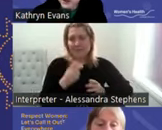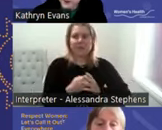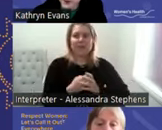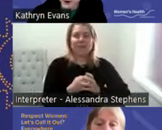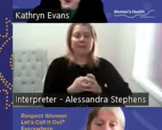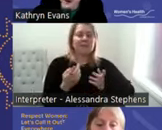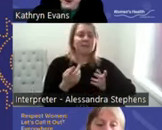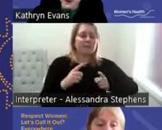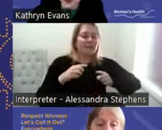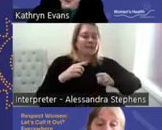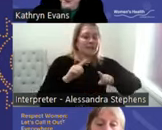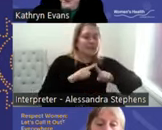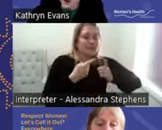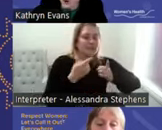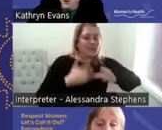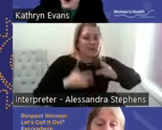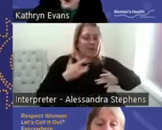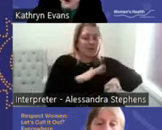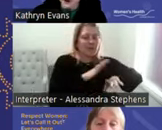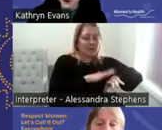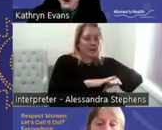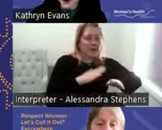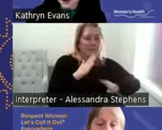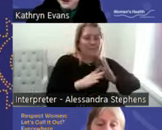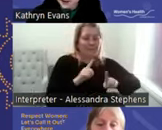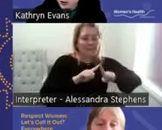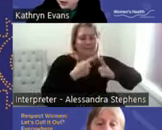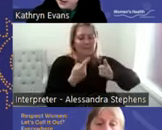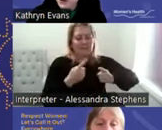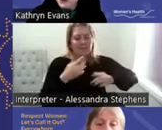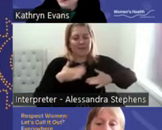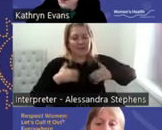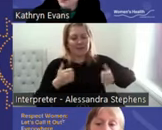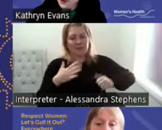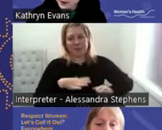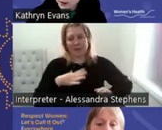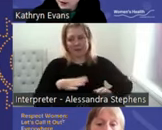different health needs. What we heard. Sexual reproductive health needs to be